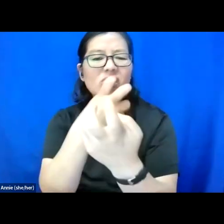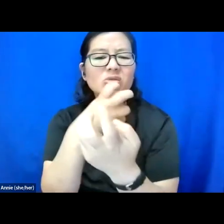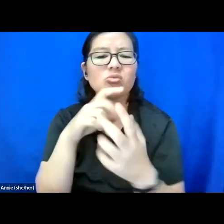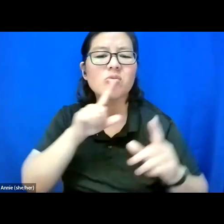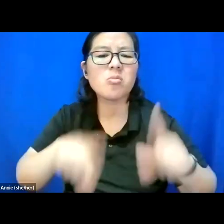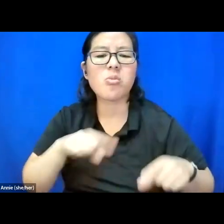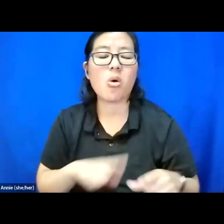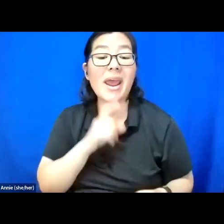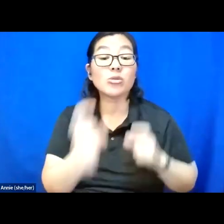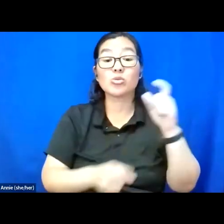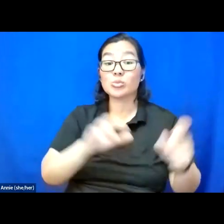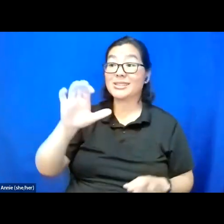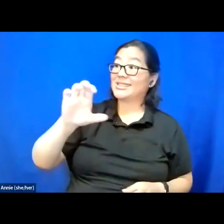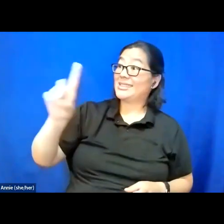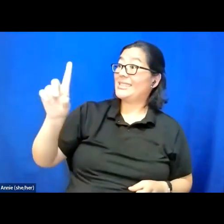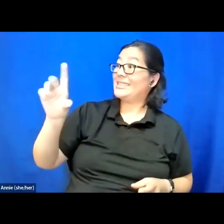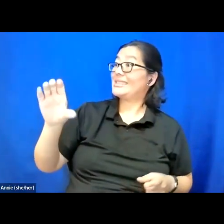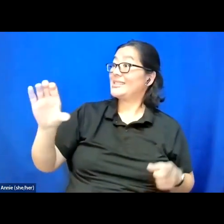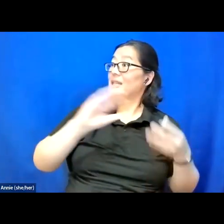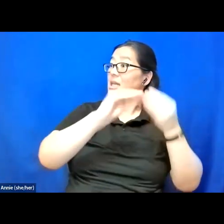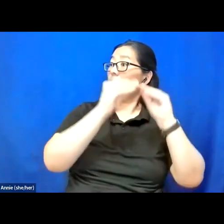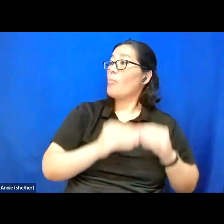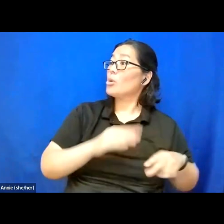to the CDC statistics on black bodies.